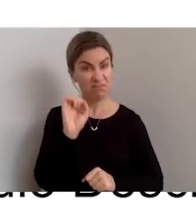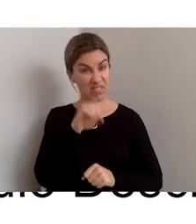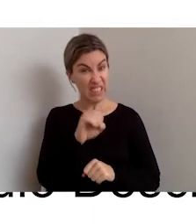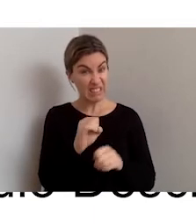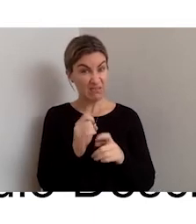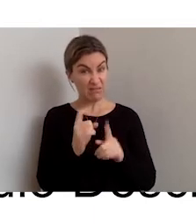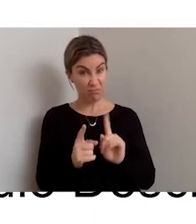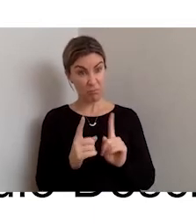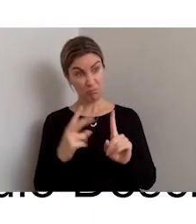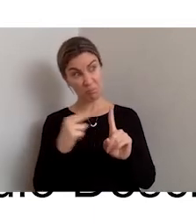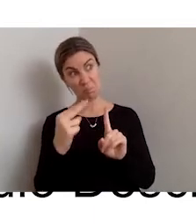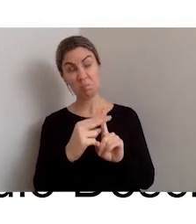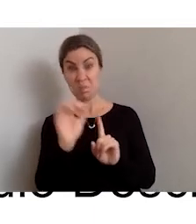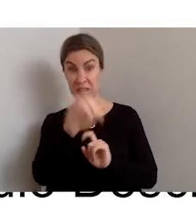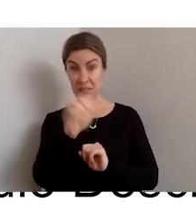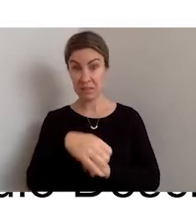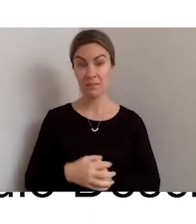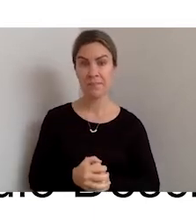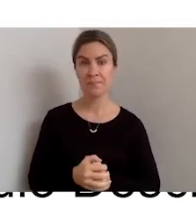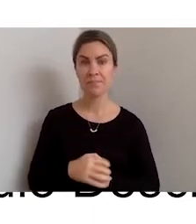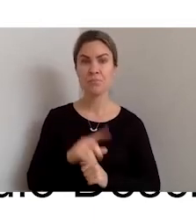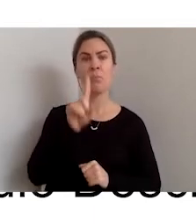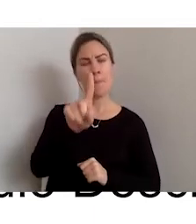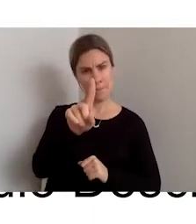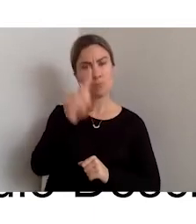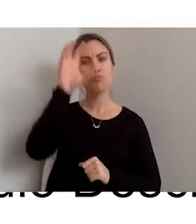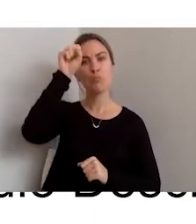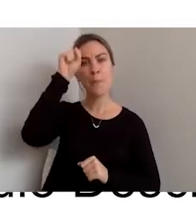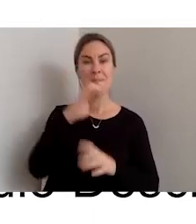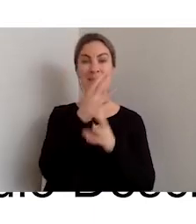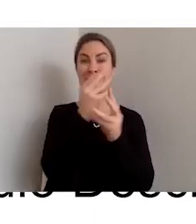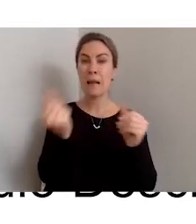However, bear in mind that a lot of adaptive technology is often one